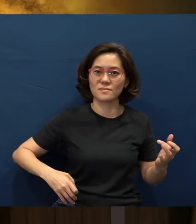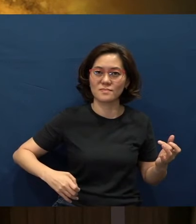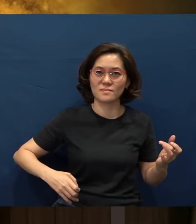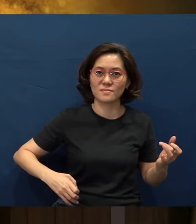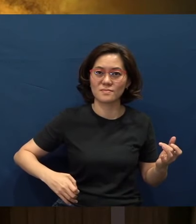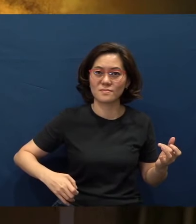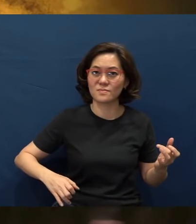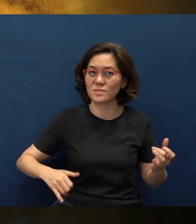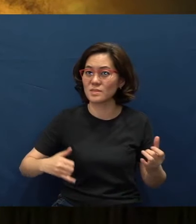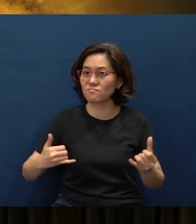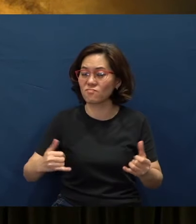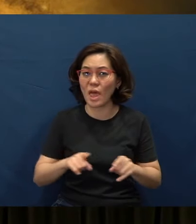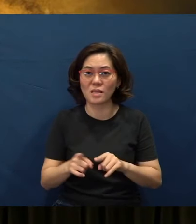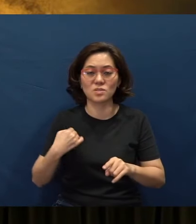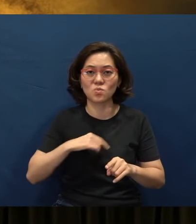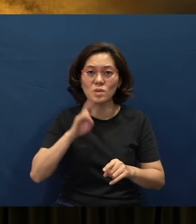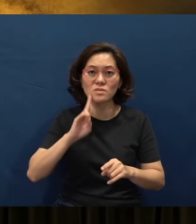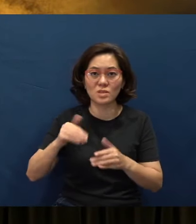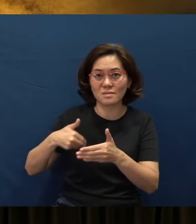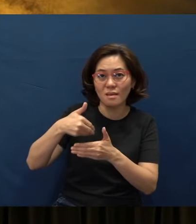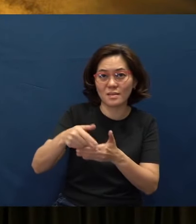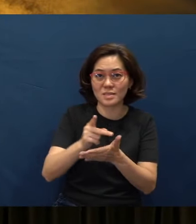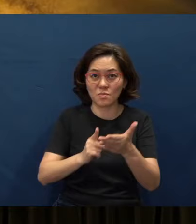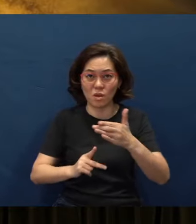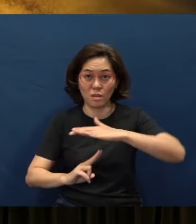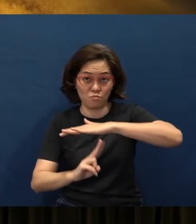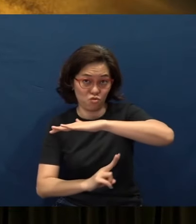Now, as we sing this next part of the bridge, as the Lord leads you,